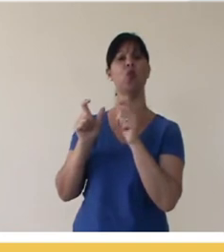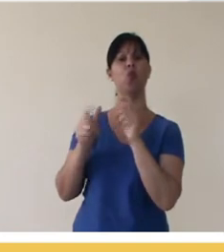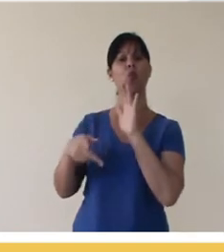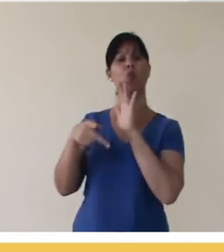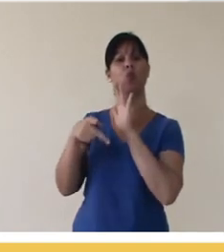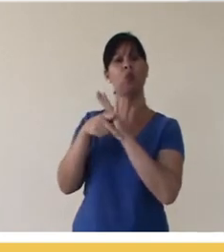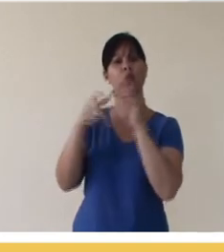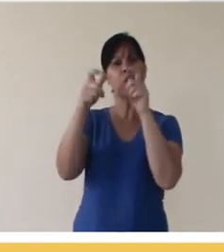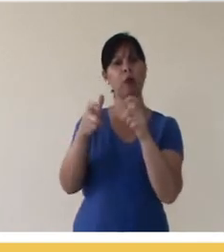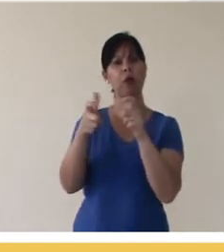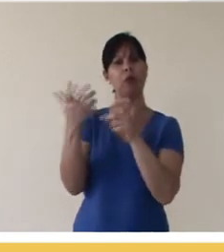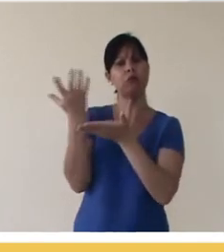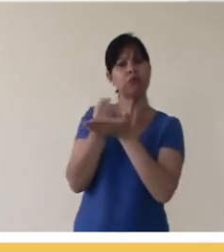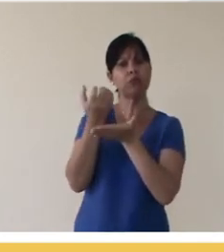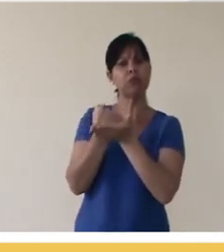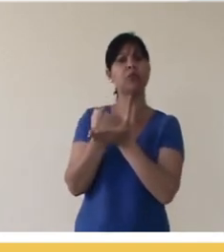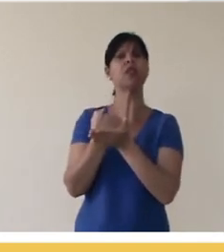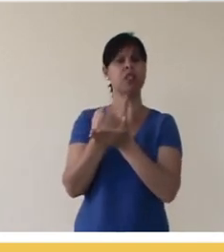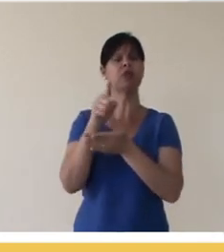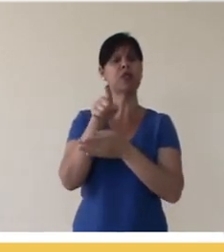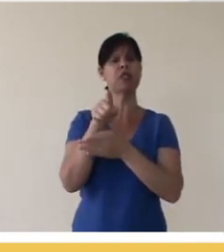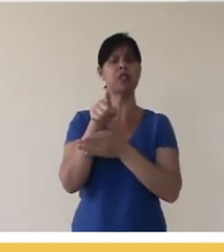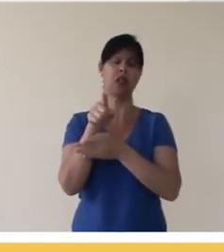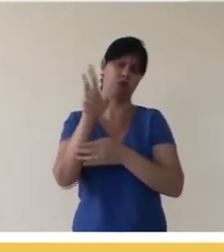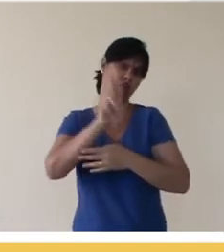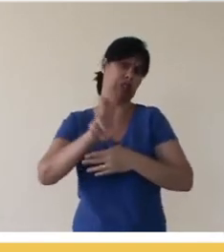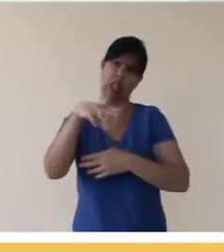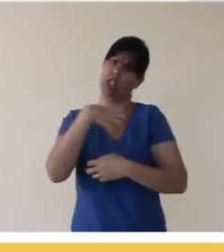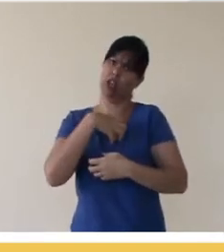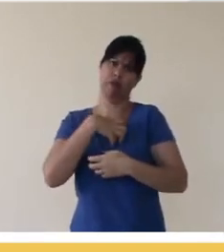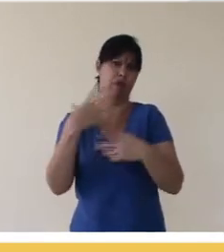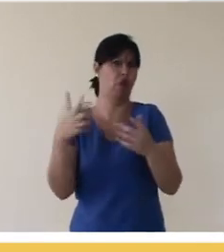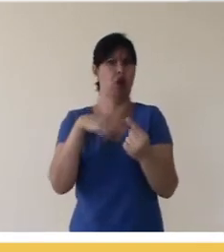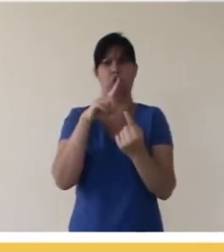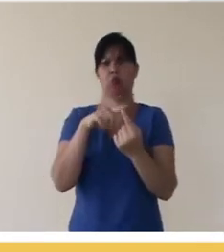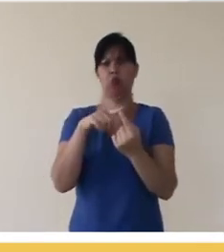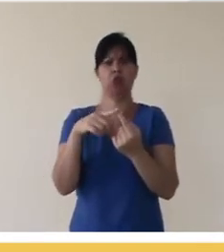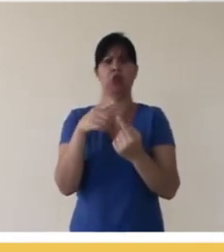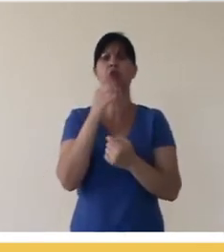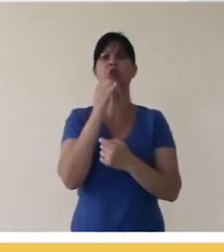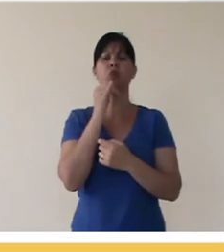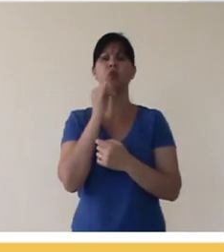space for Copyright and you can place as you wish, in the model that